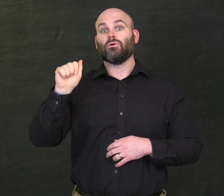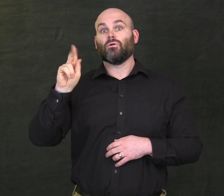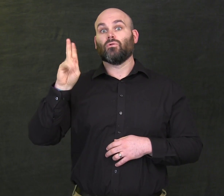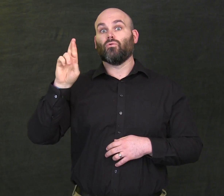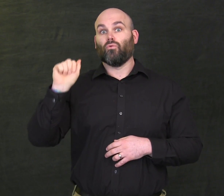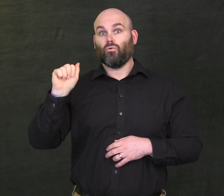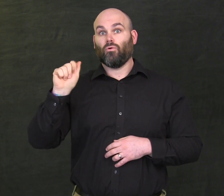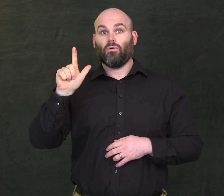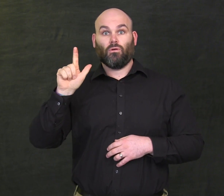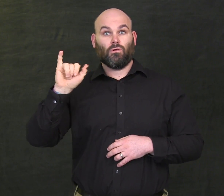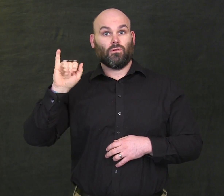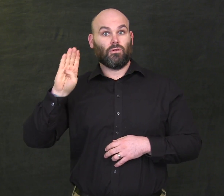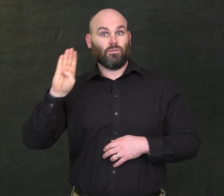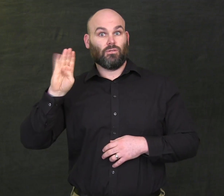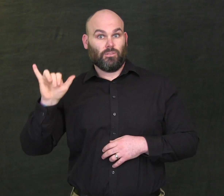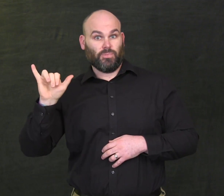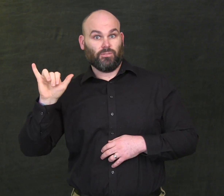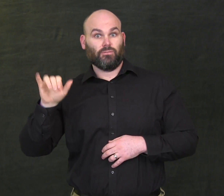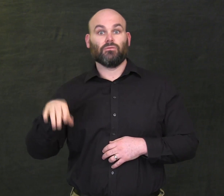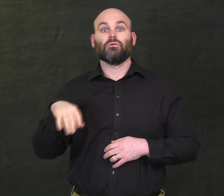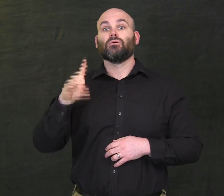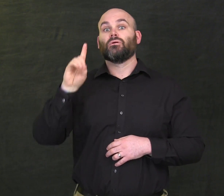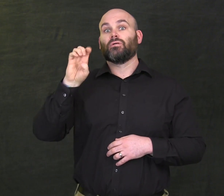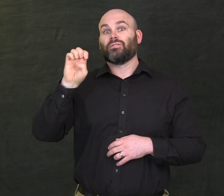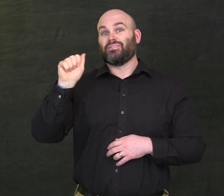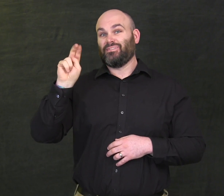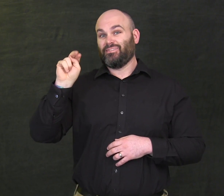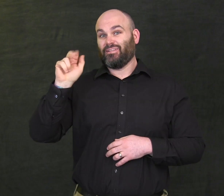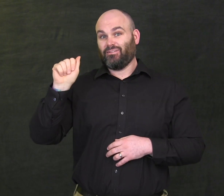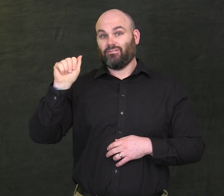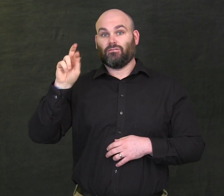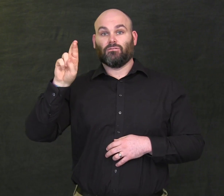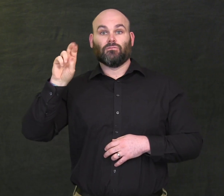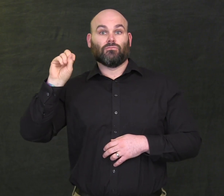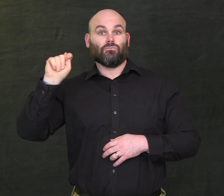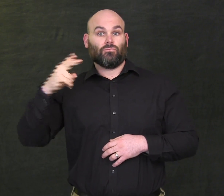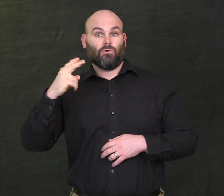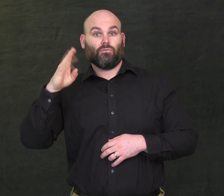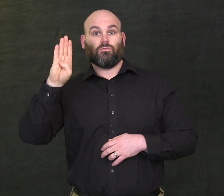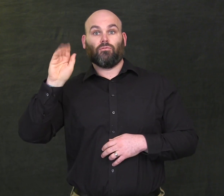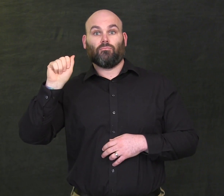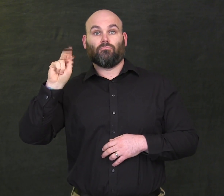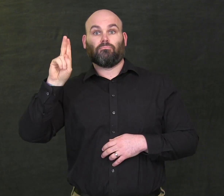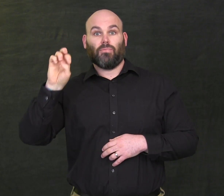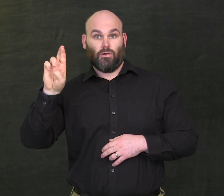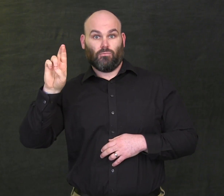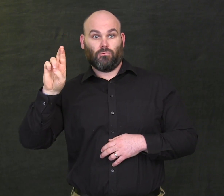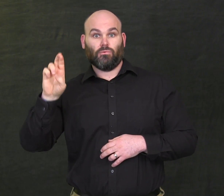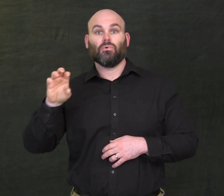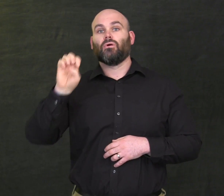Laura Libby, Deanna Rothbauer